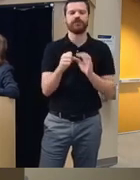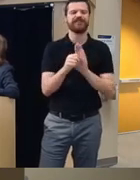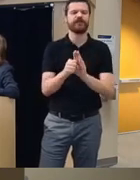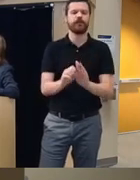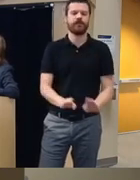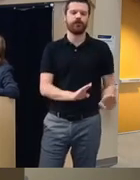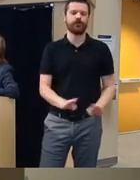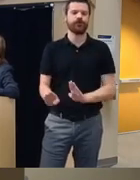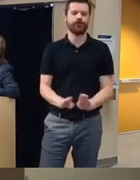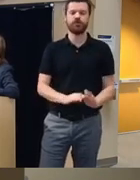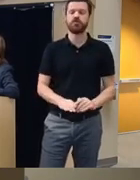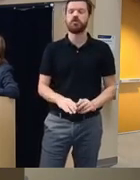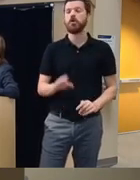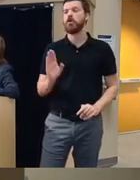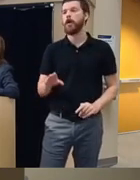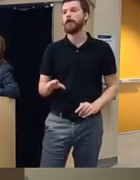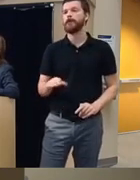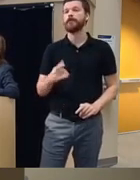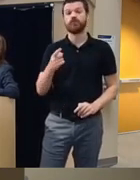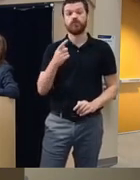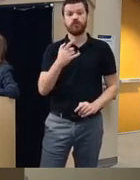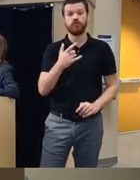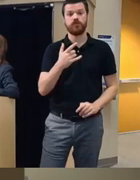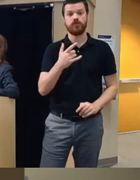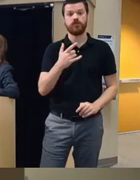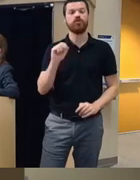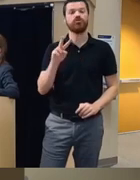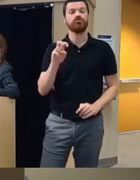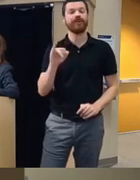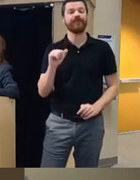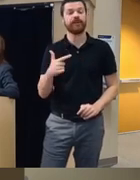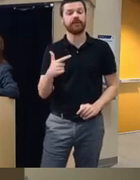to what degree are you feeling are you craving substances what degree are you feeling angry